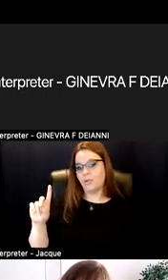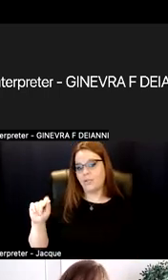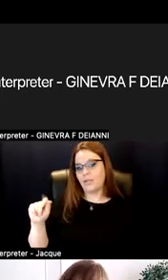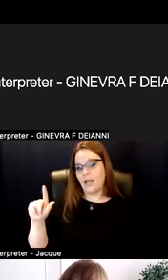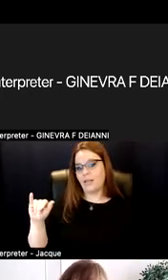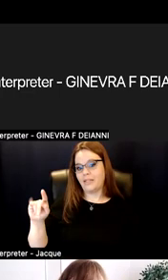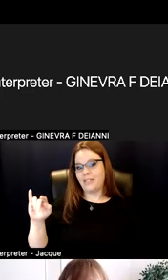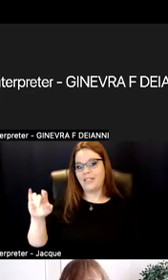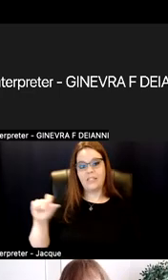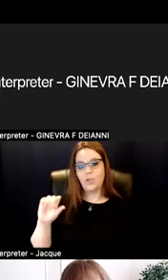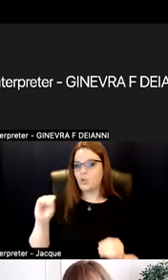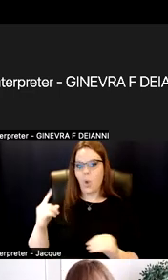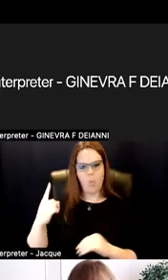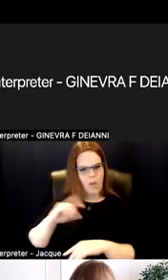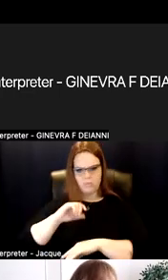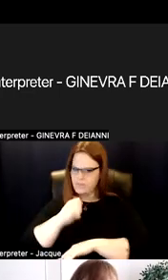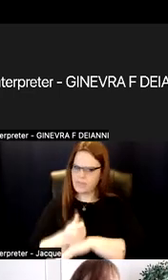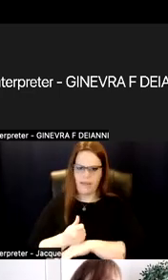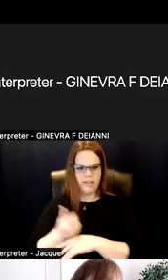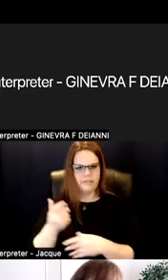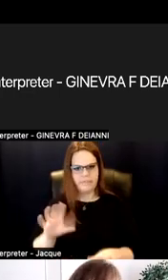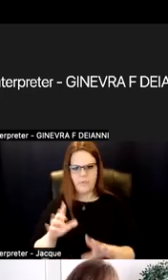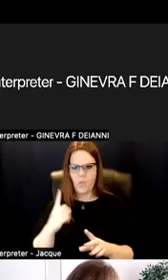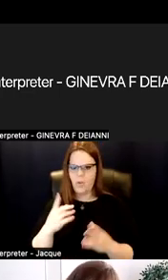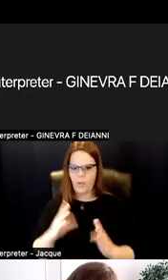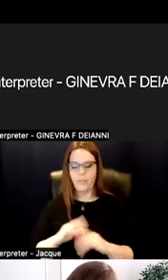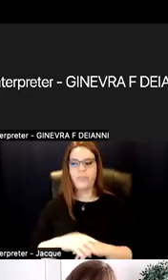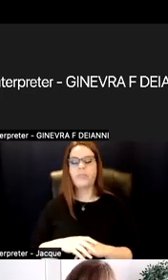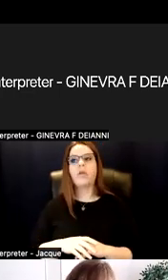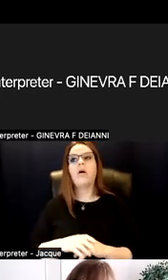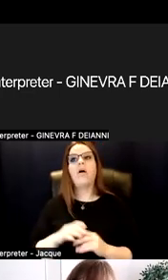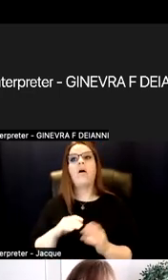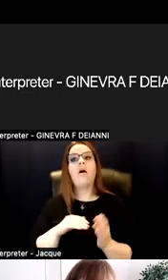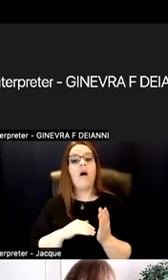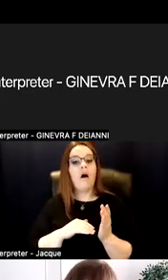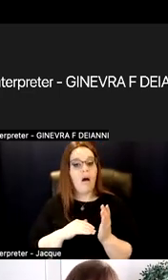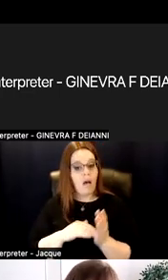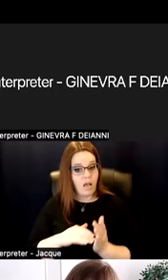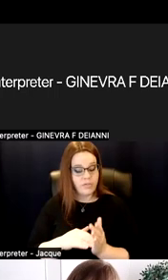And for a lot of folks, this can be challenging when they come to a particular content area